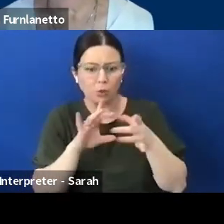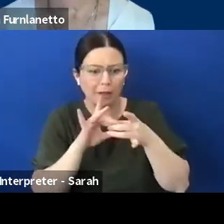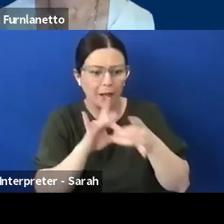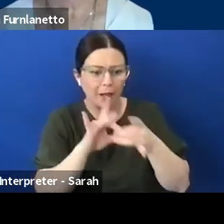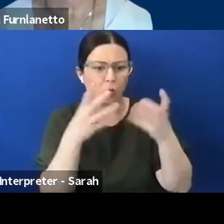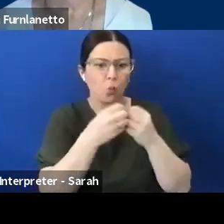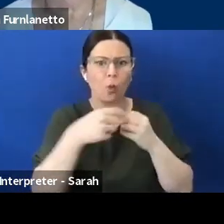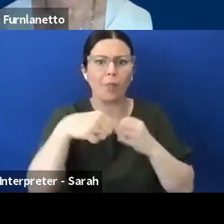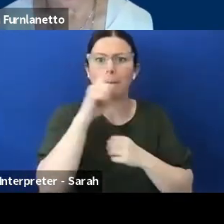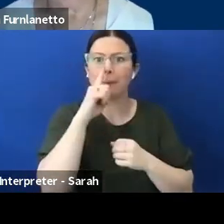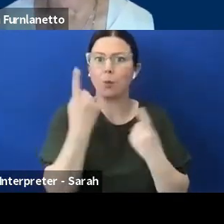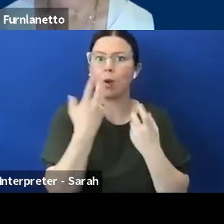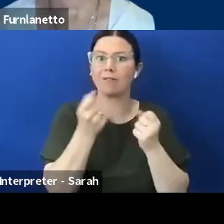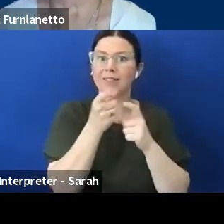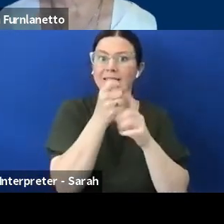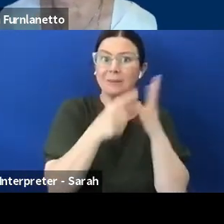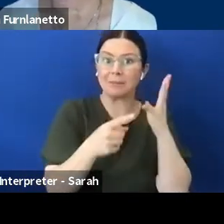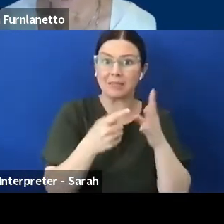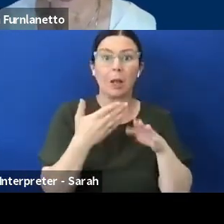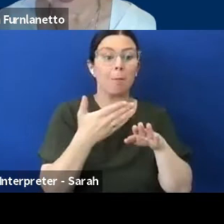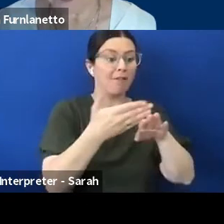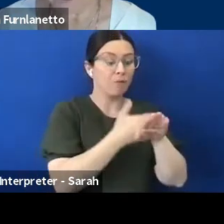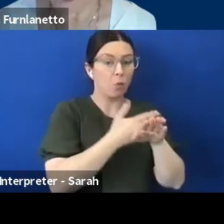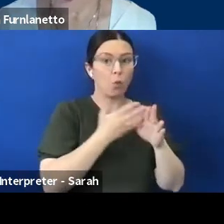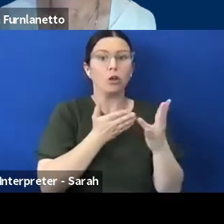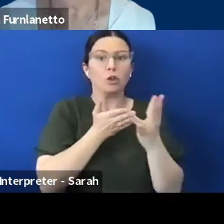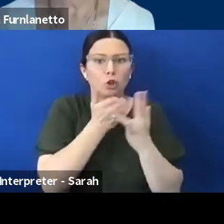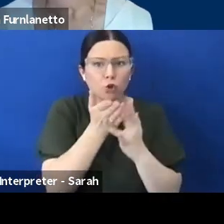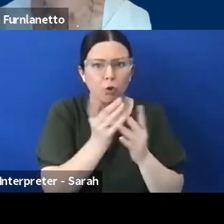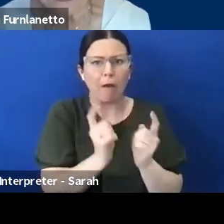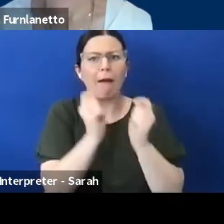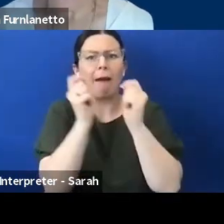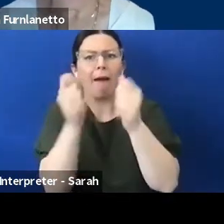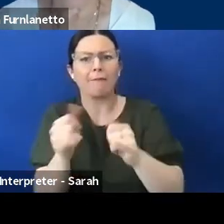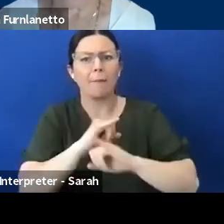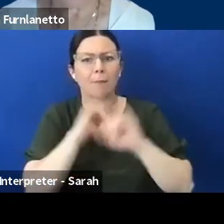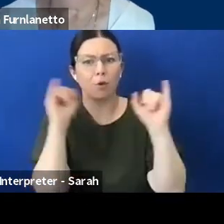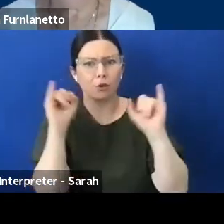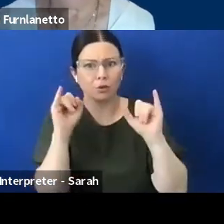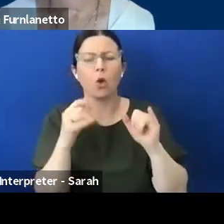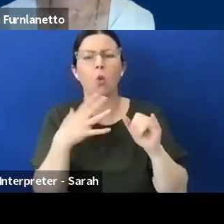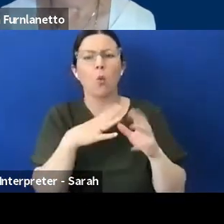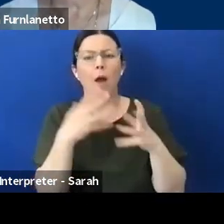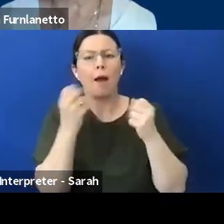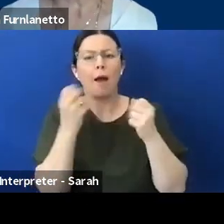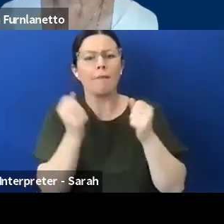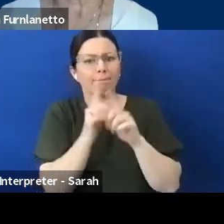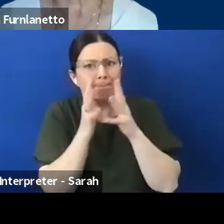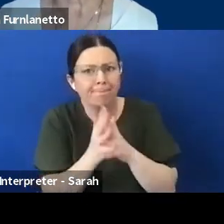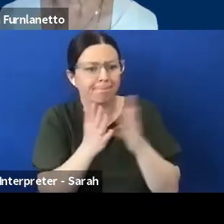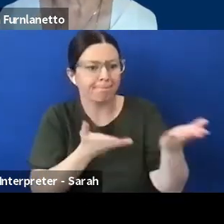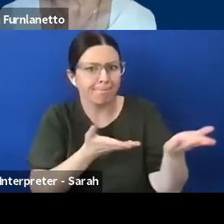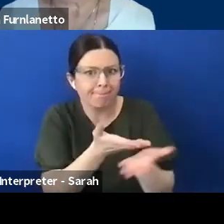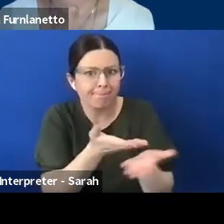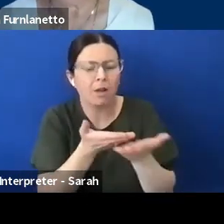before, during and after emergencies, for meaningful interactions and more inclusive emergency